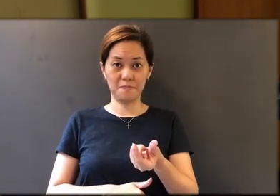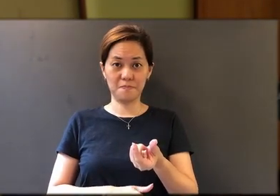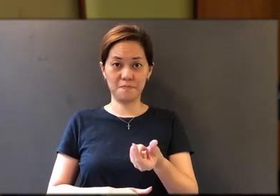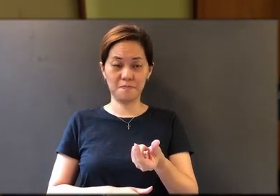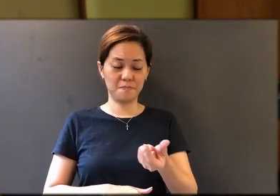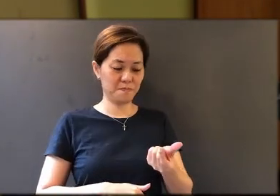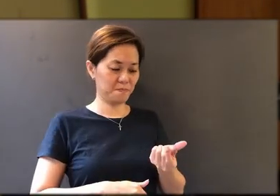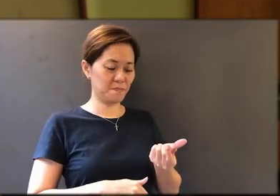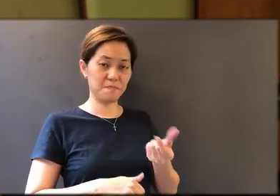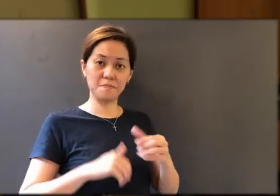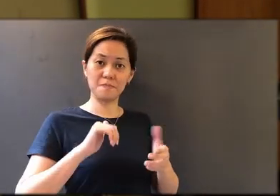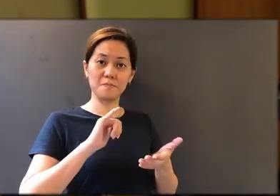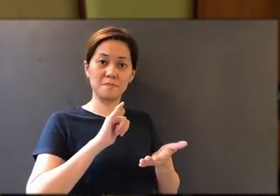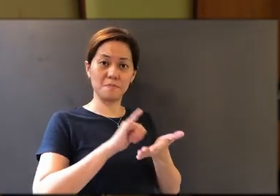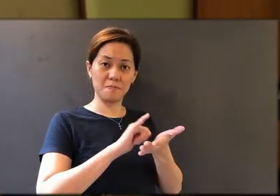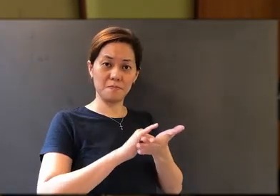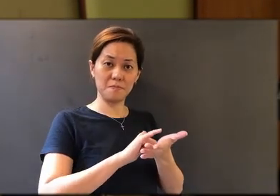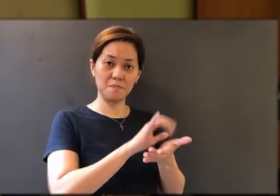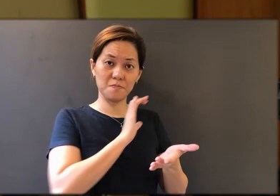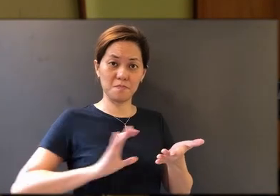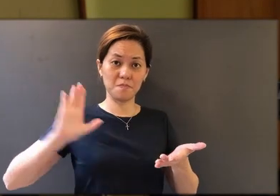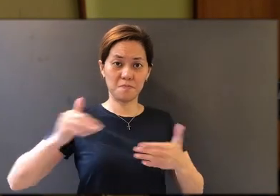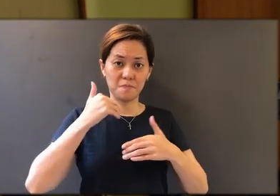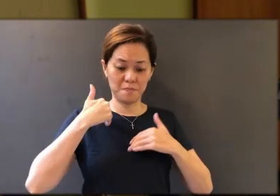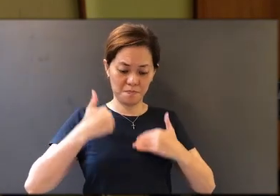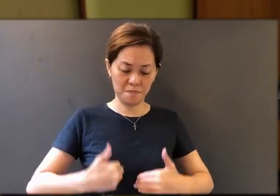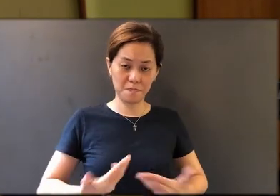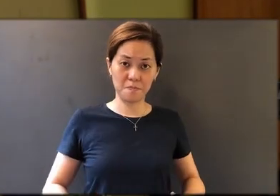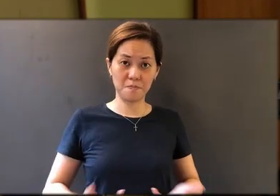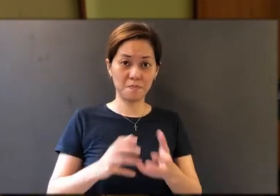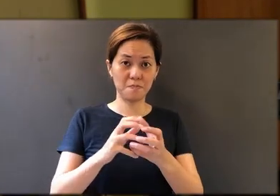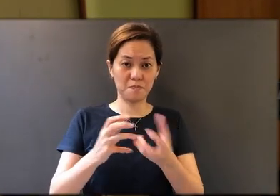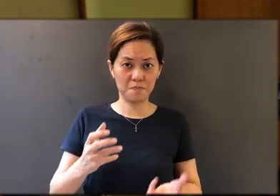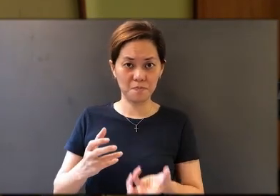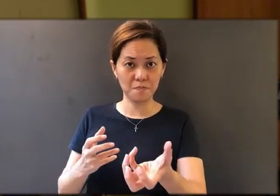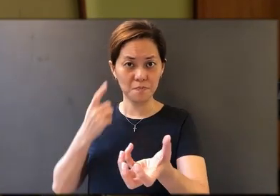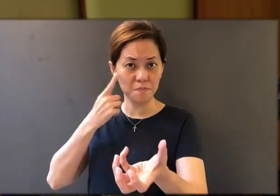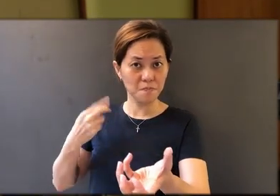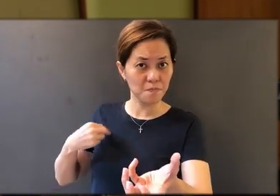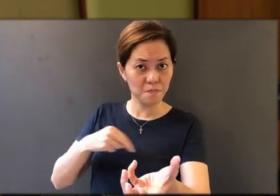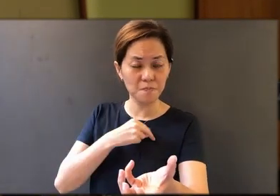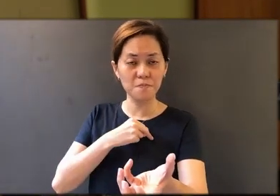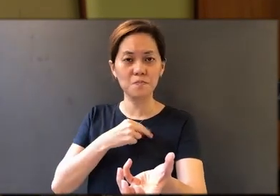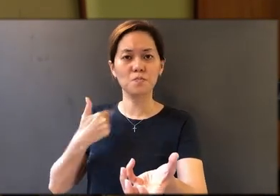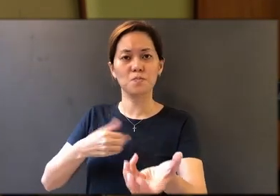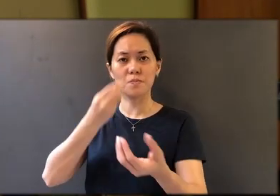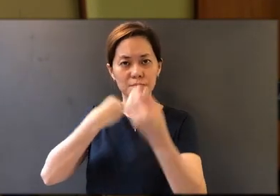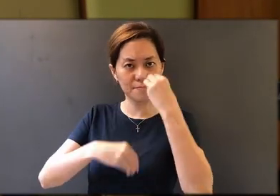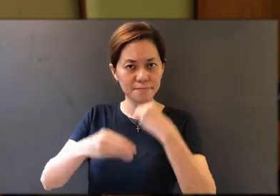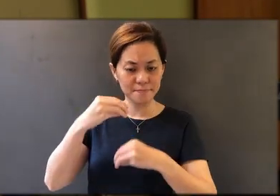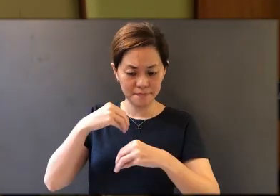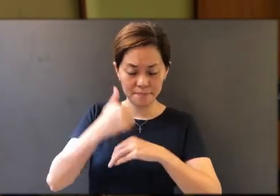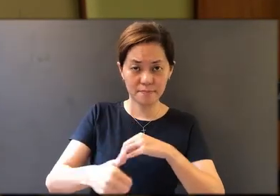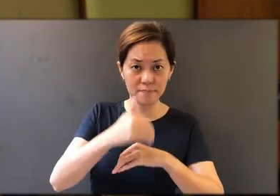This is the body of Christ which is broken for us. Let us eat of the bread